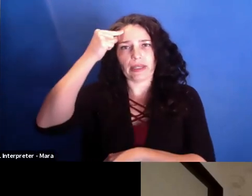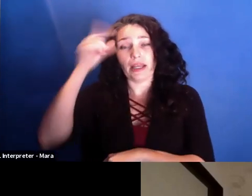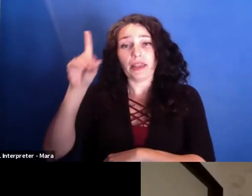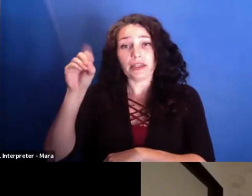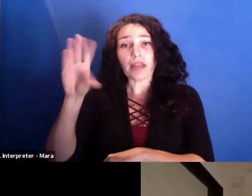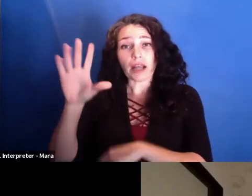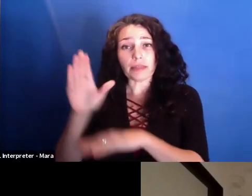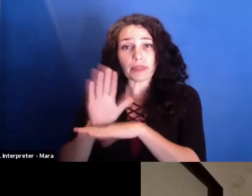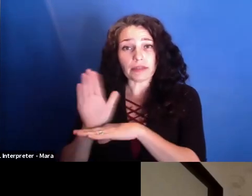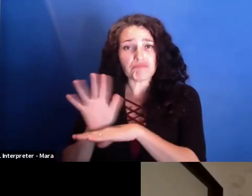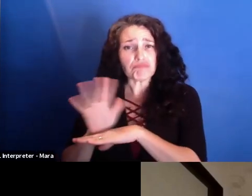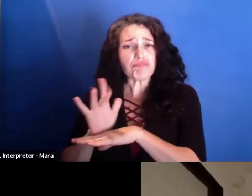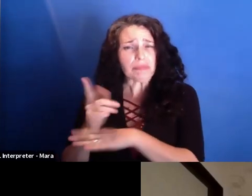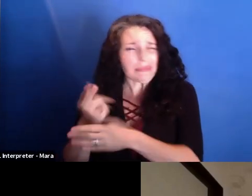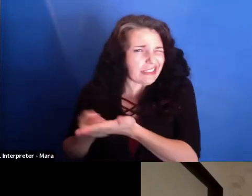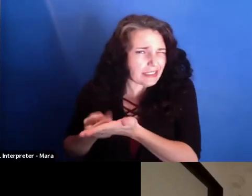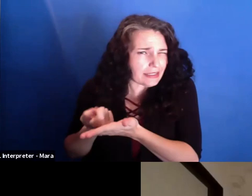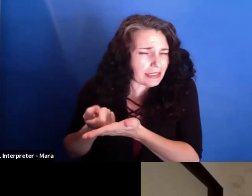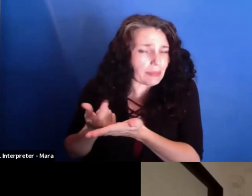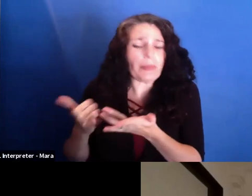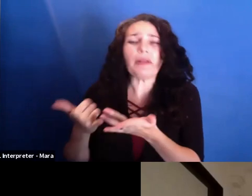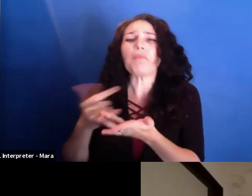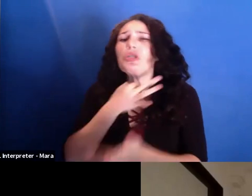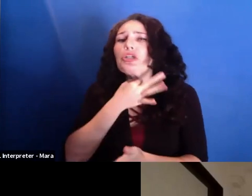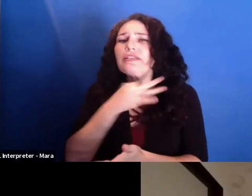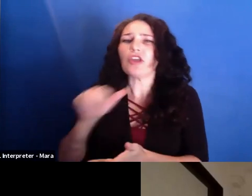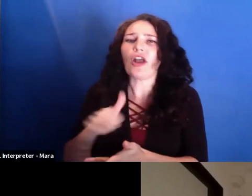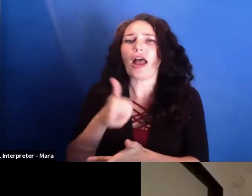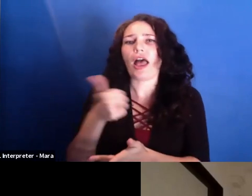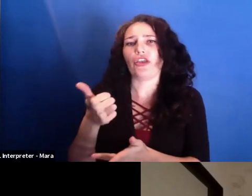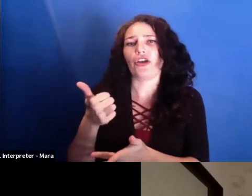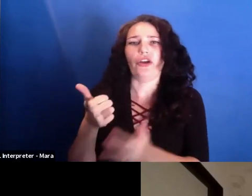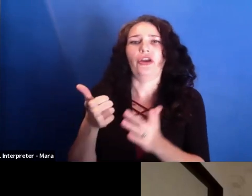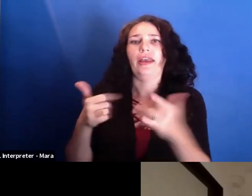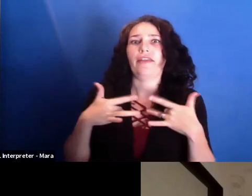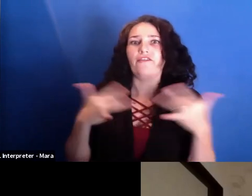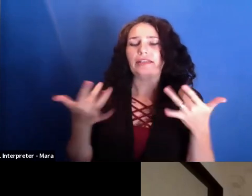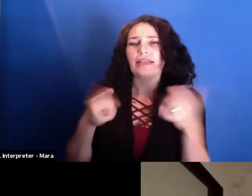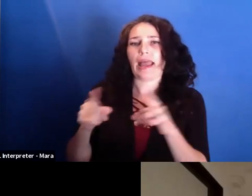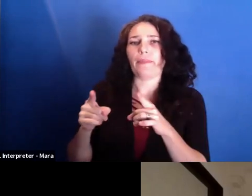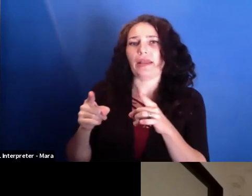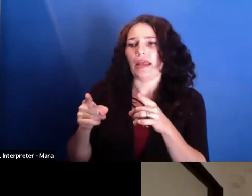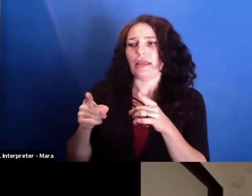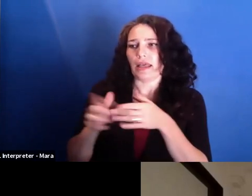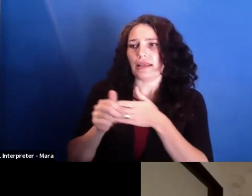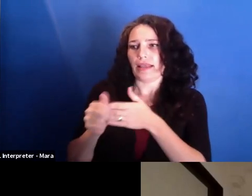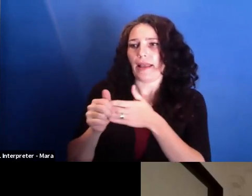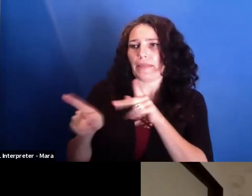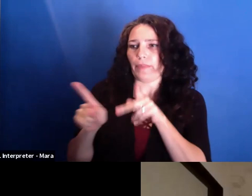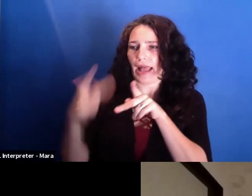led up to this moment that made people protest in the streets? Or was this sort of the first thing for Romanians?